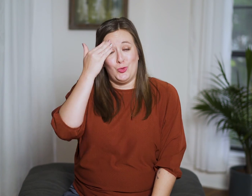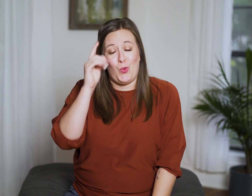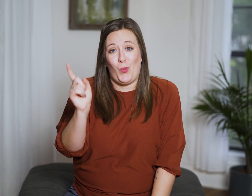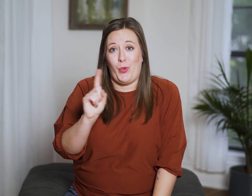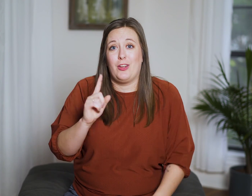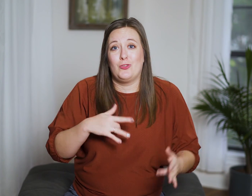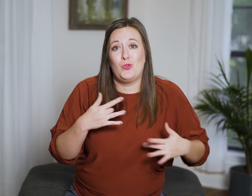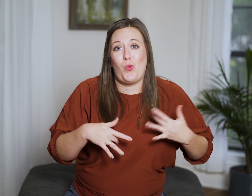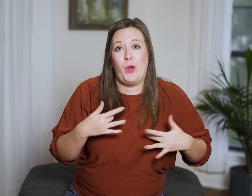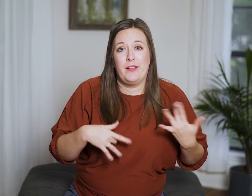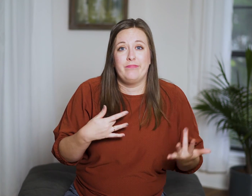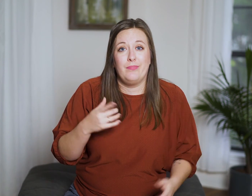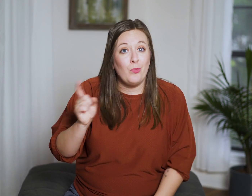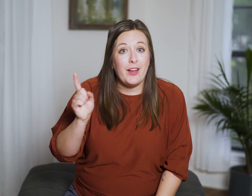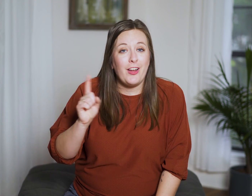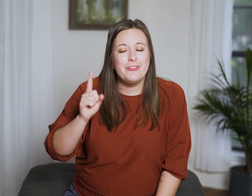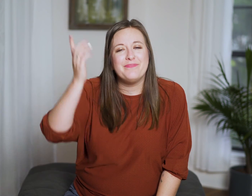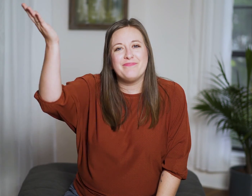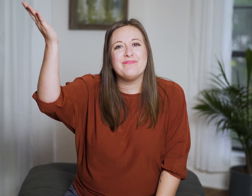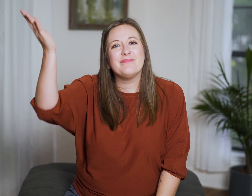The preacher knows that He is where the joy is!